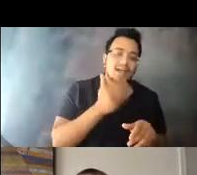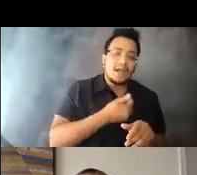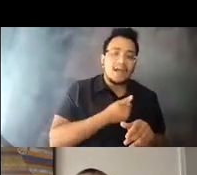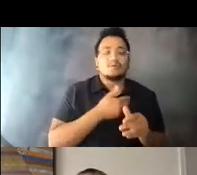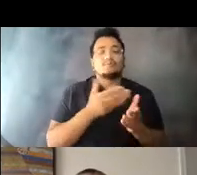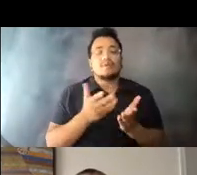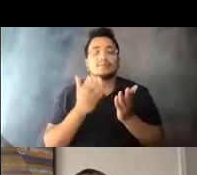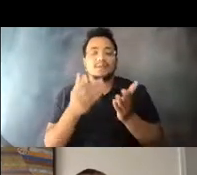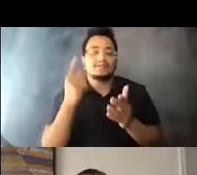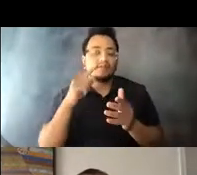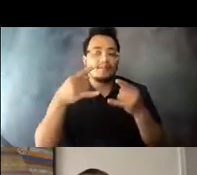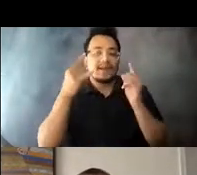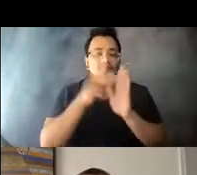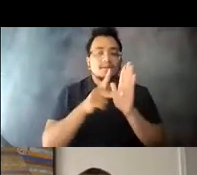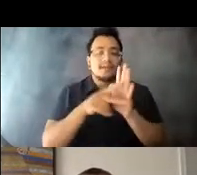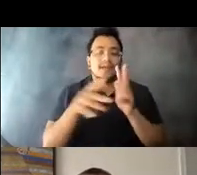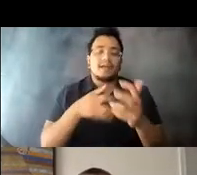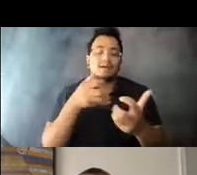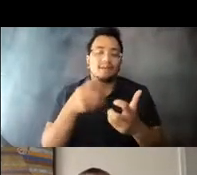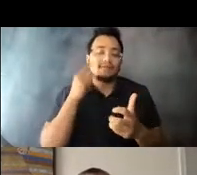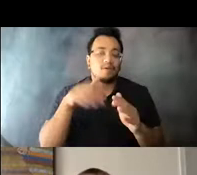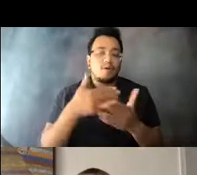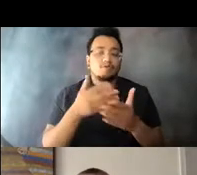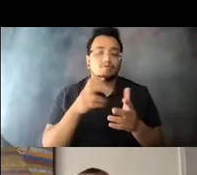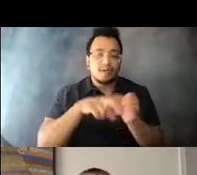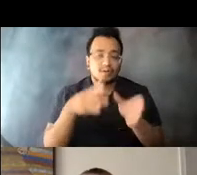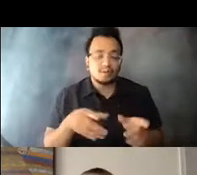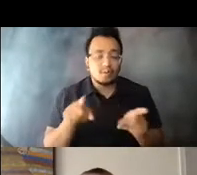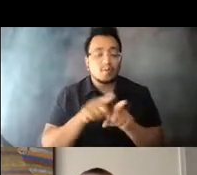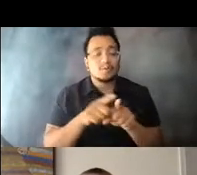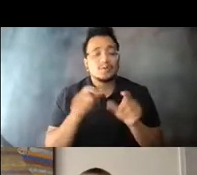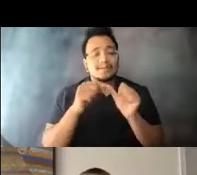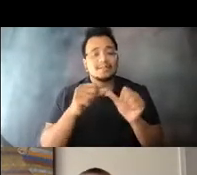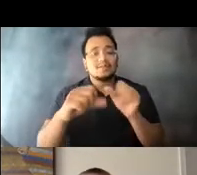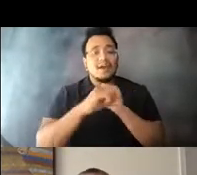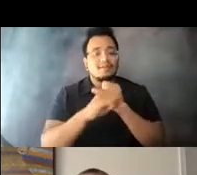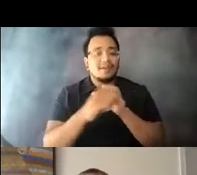15:07:45 We also called for continued provision of service for everyone, especially the most underserved.